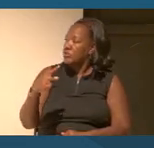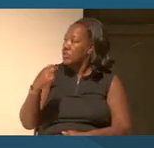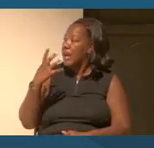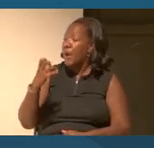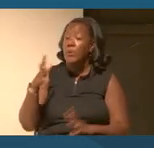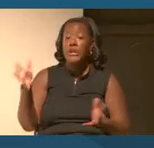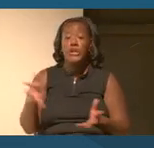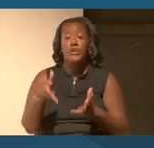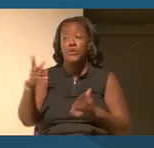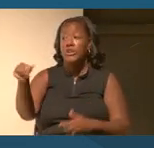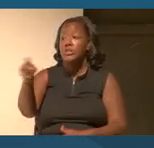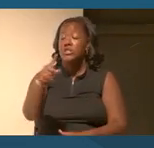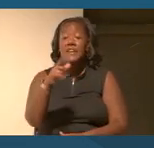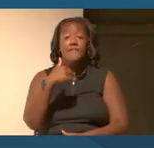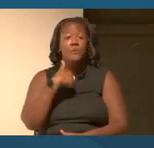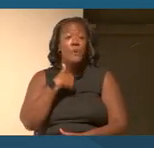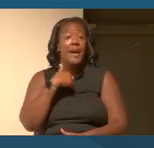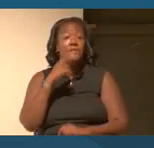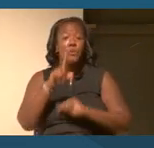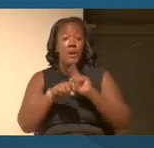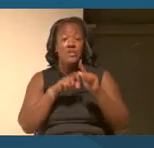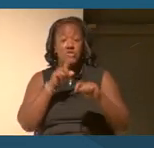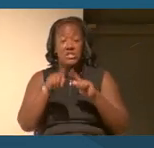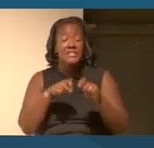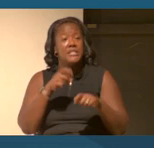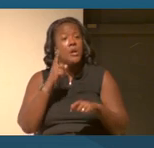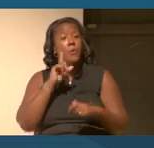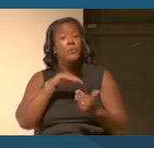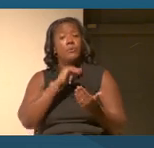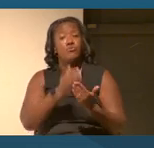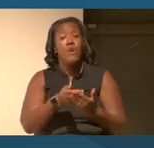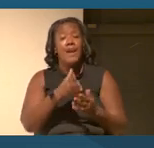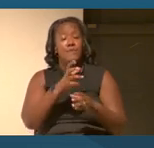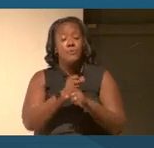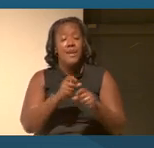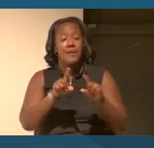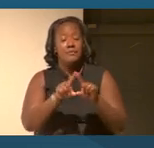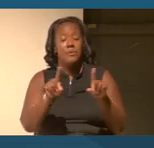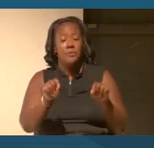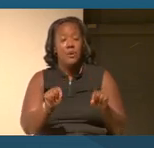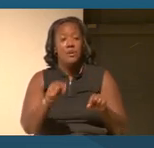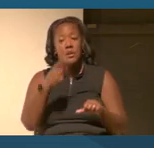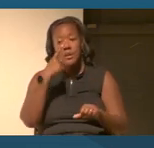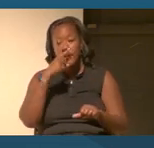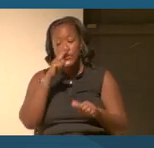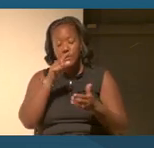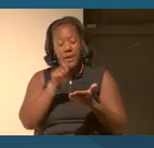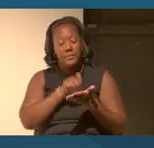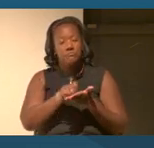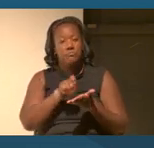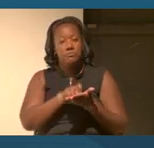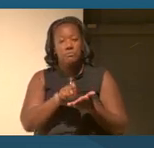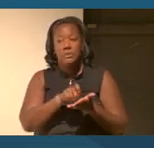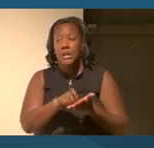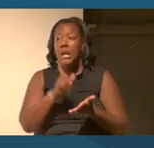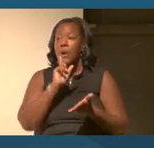If you have questions, you should have received a note card. And if you could just please jot down your question and then we'll make sure to get it